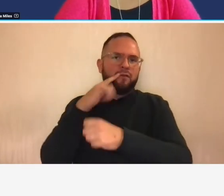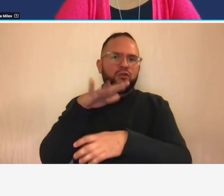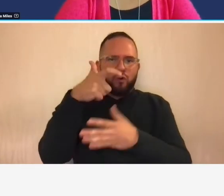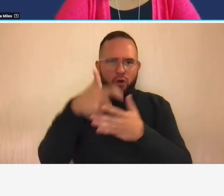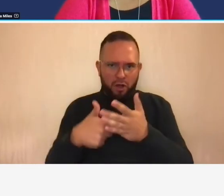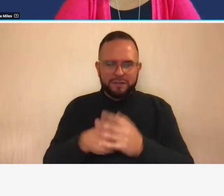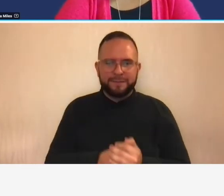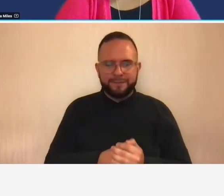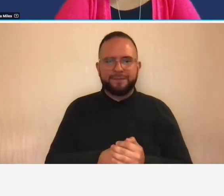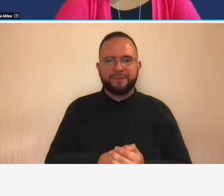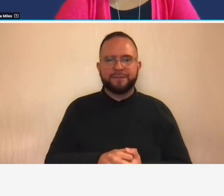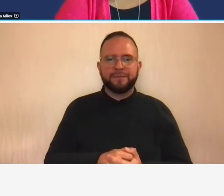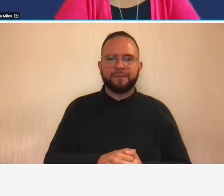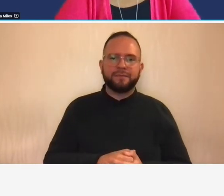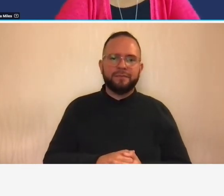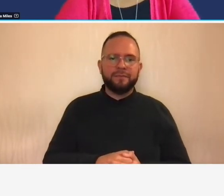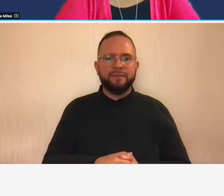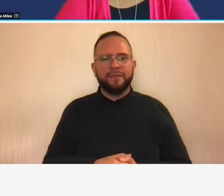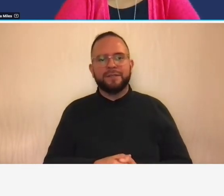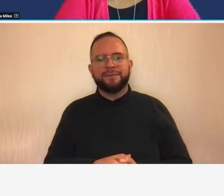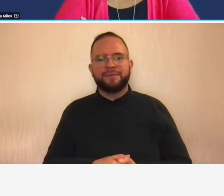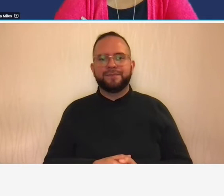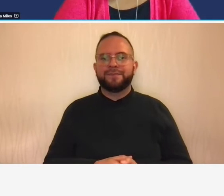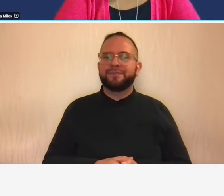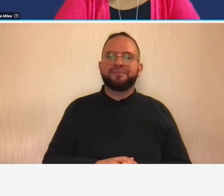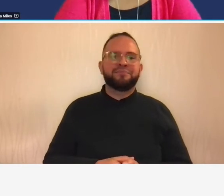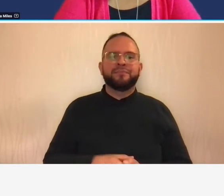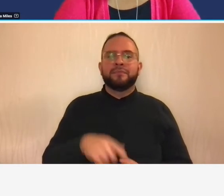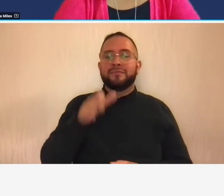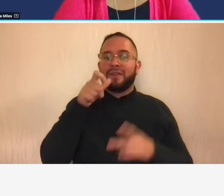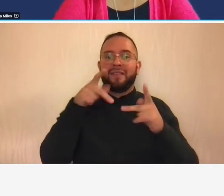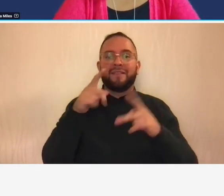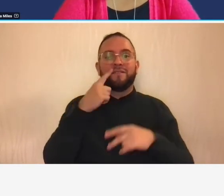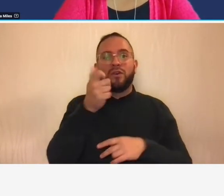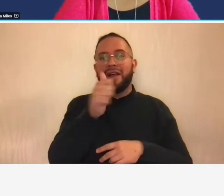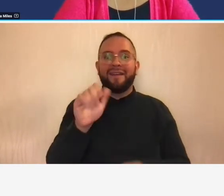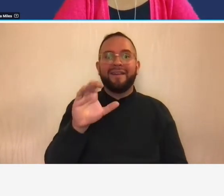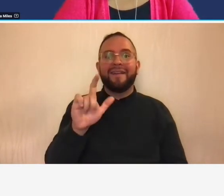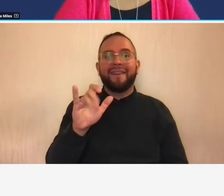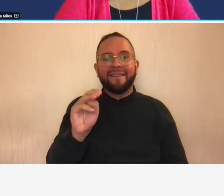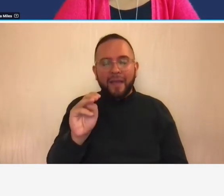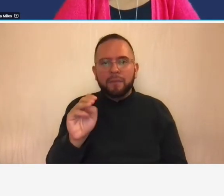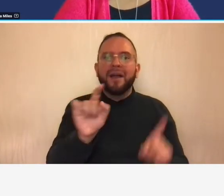prohibited from any billing proposal or claim also penalties now this is the thing everybody gets